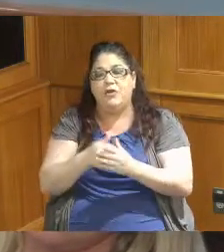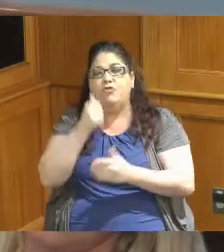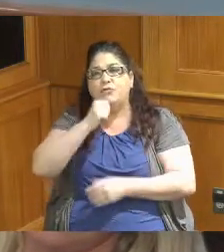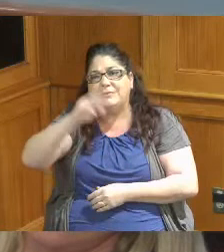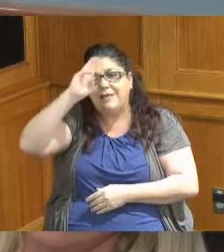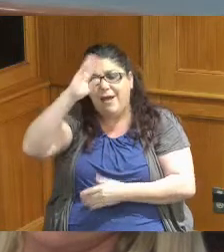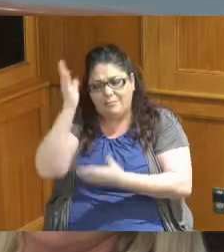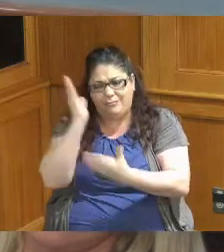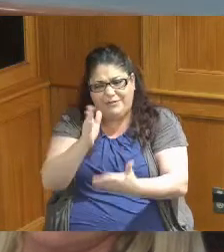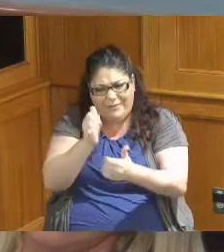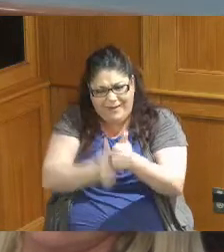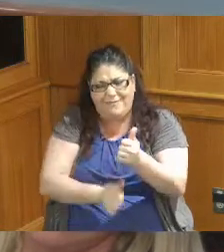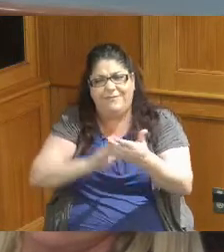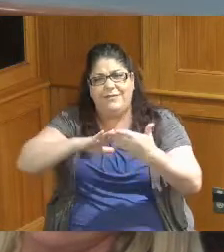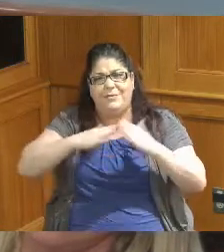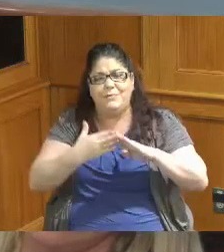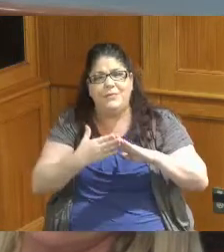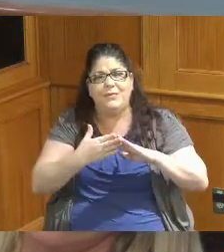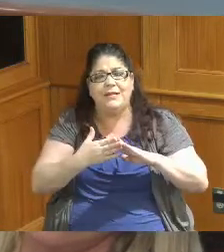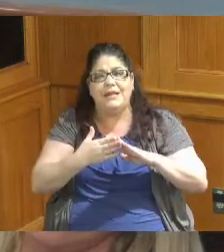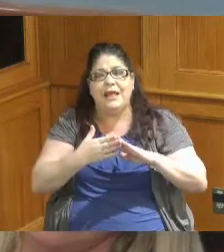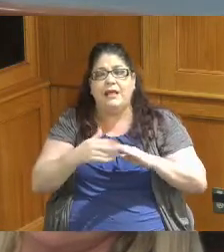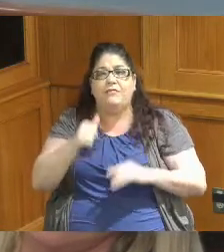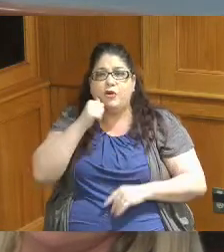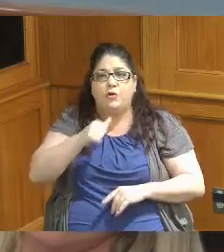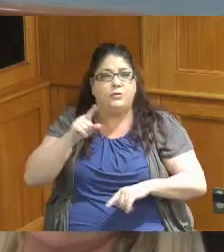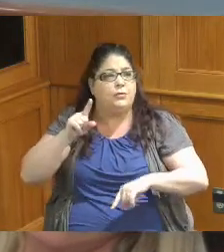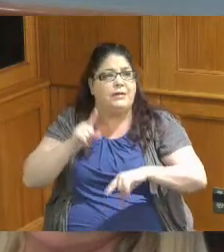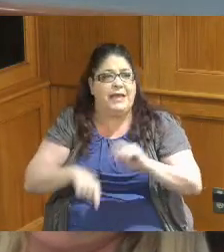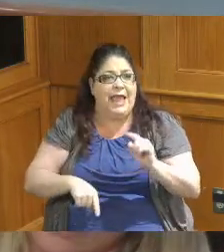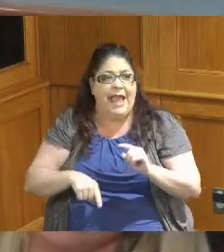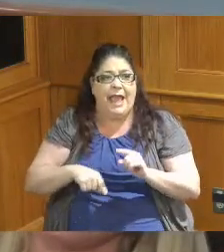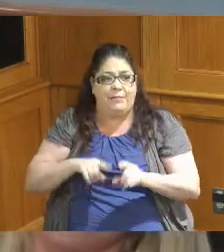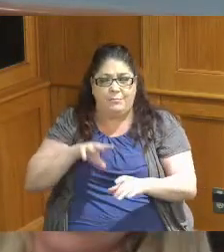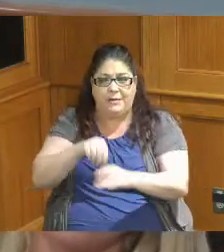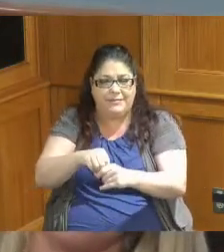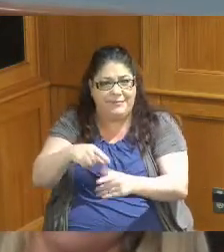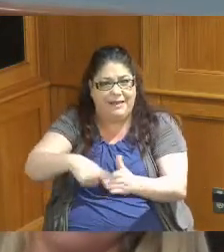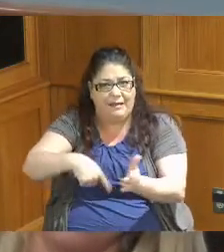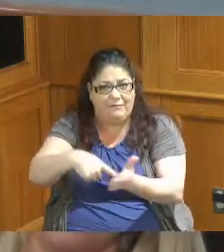community and remove barriers for girls who can't currently participate in girl scouting so thank